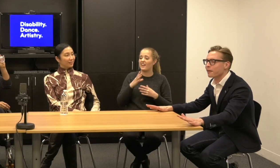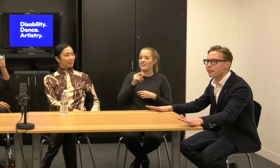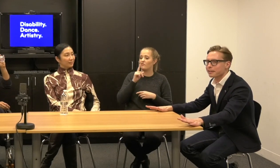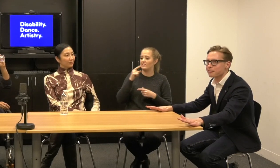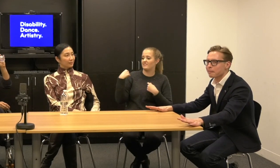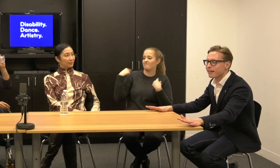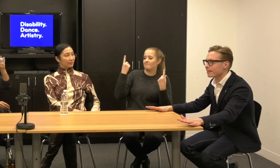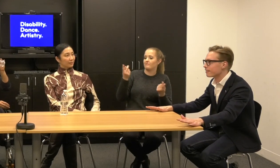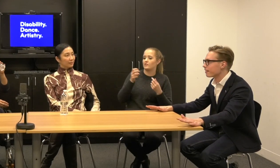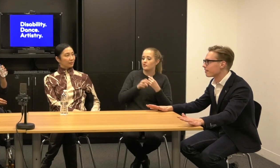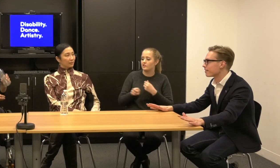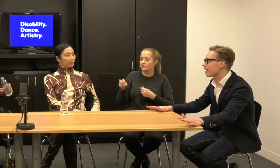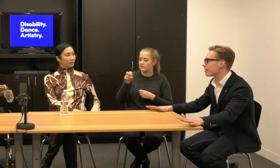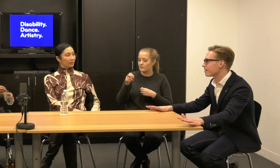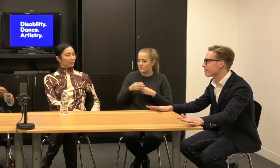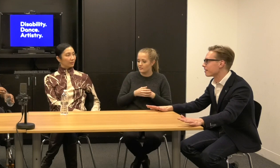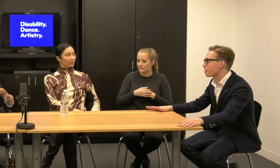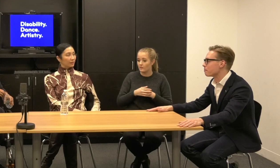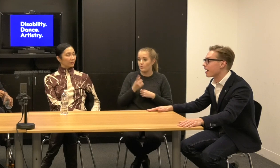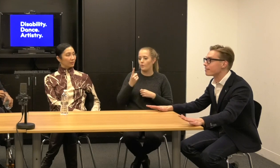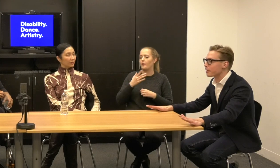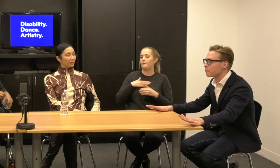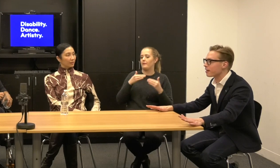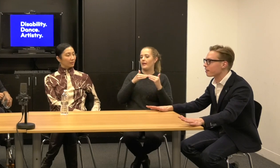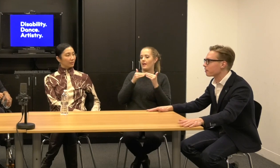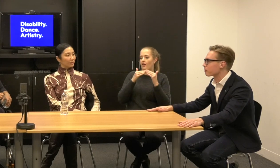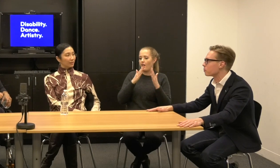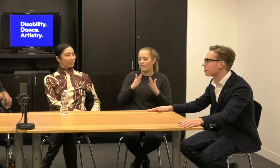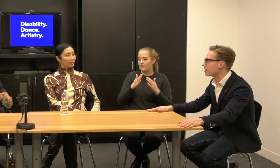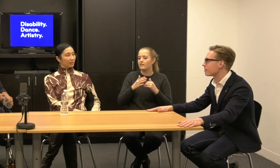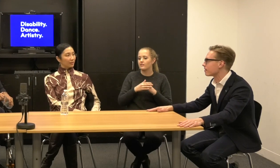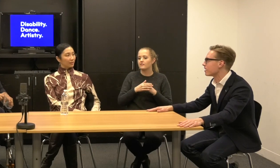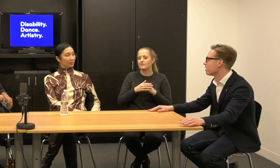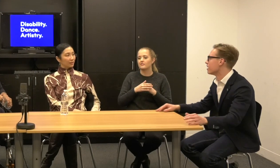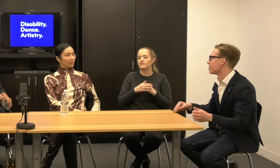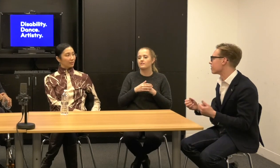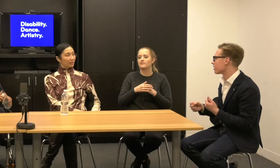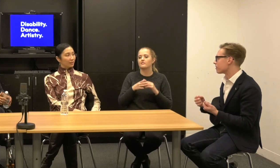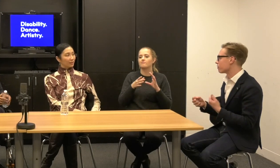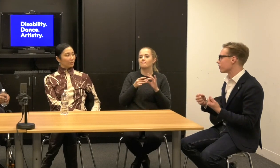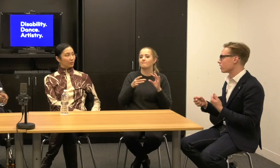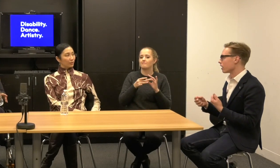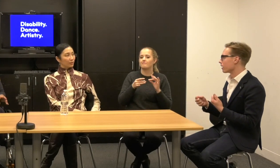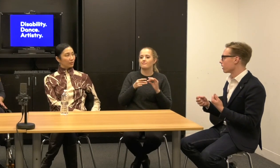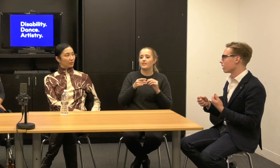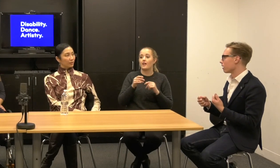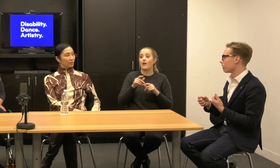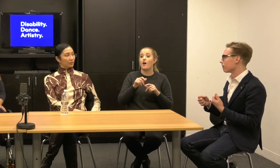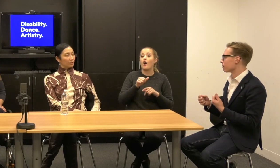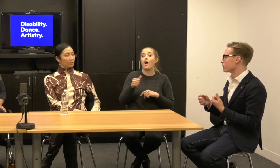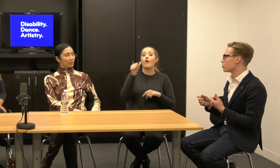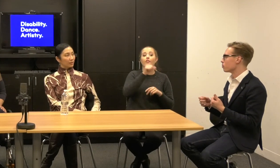a colleague of mine says, has said about other experiences, this doesn't feel like a, we